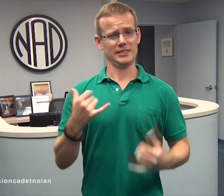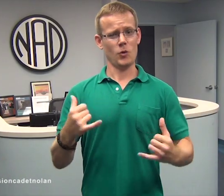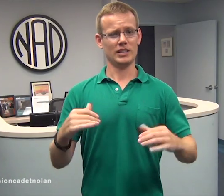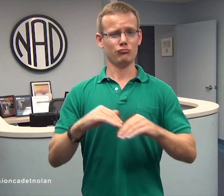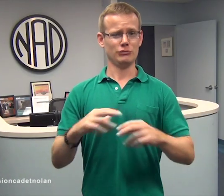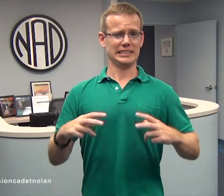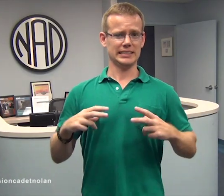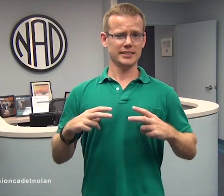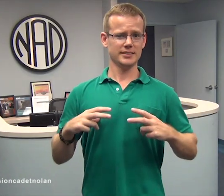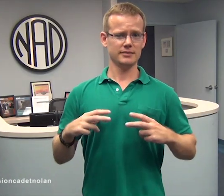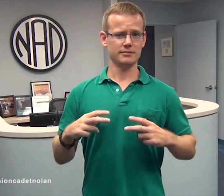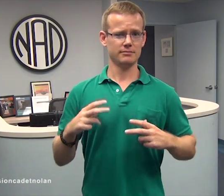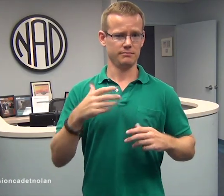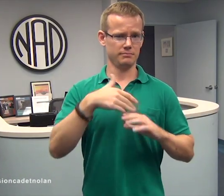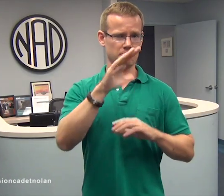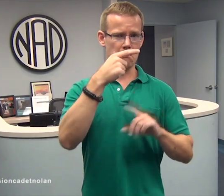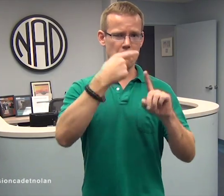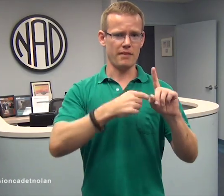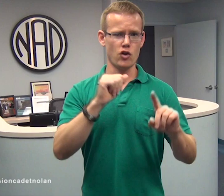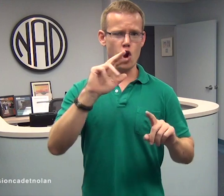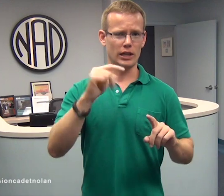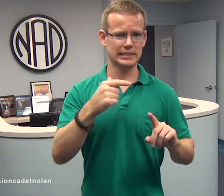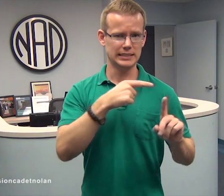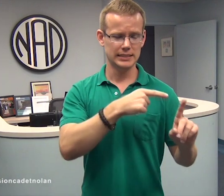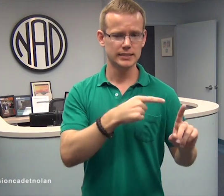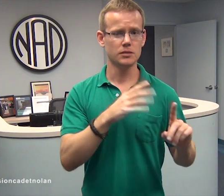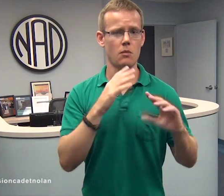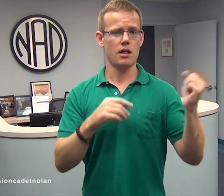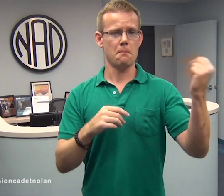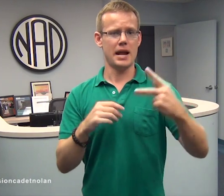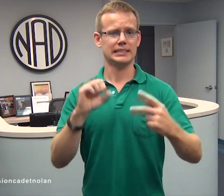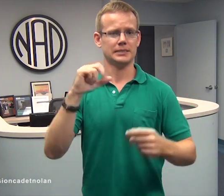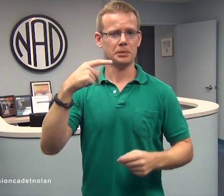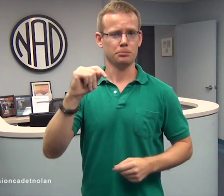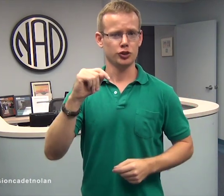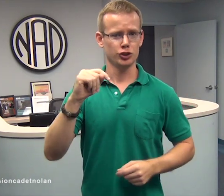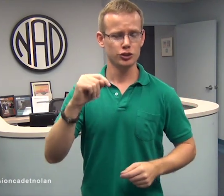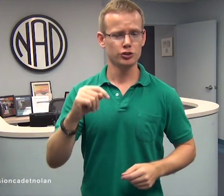Since Congress is in recess for the month of August and will return in September